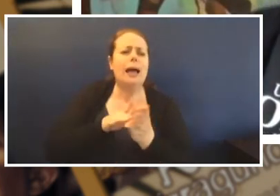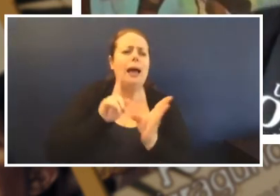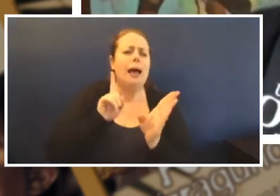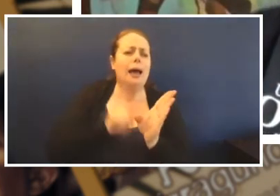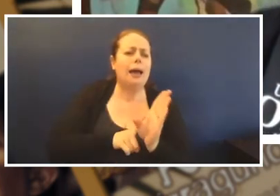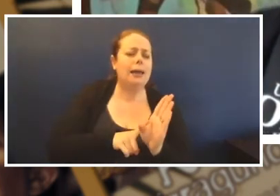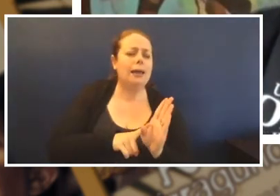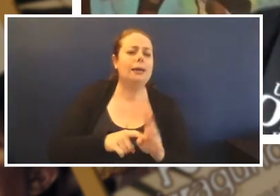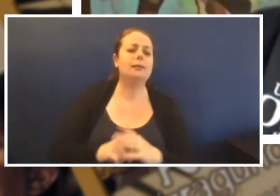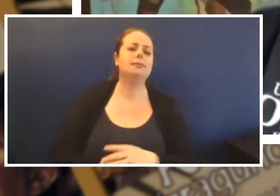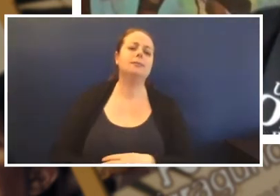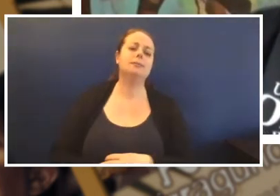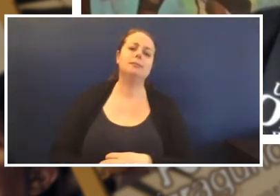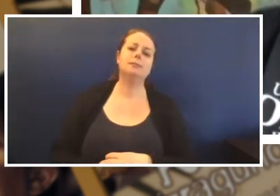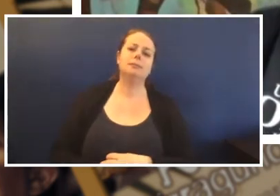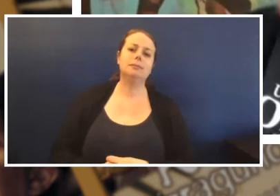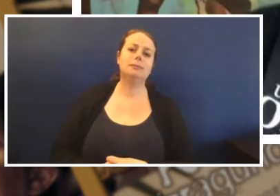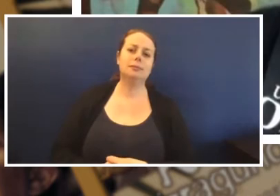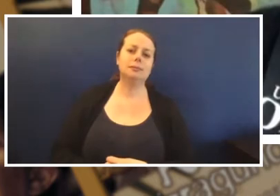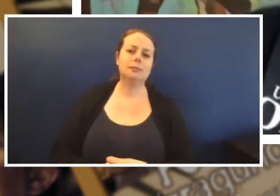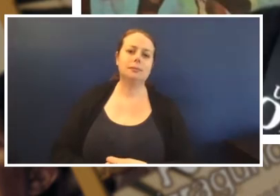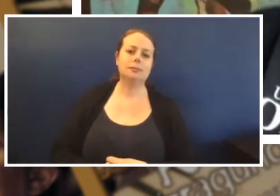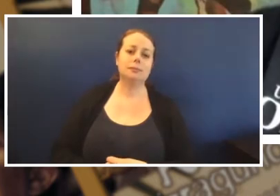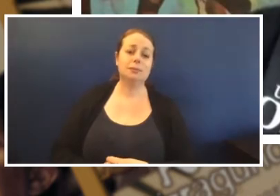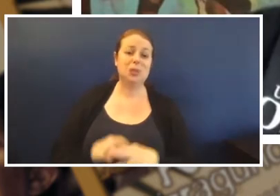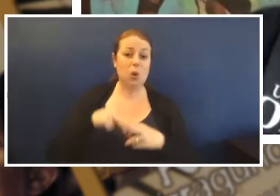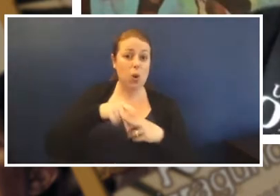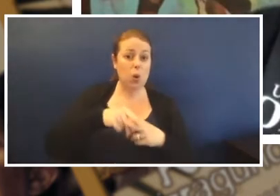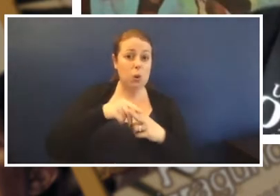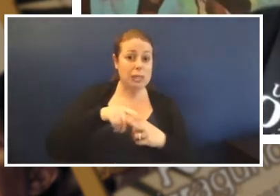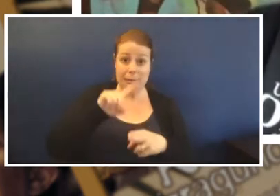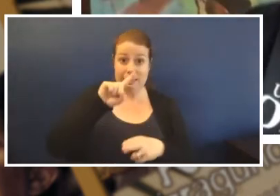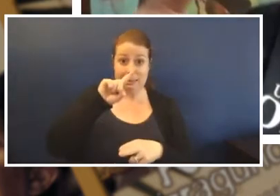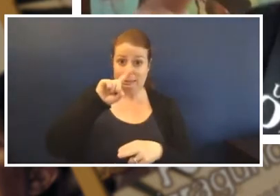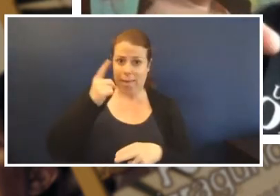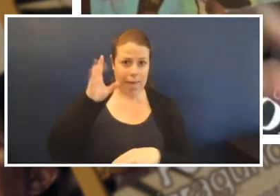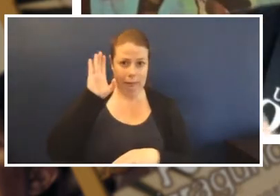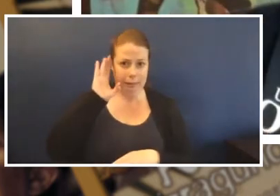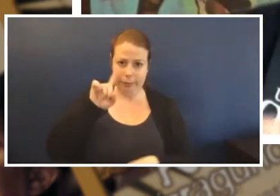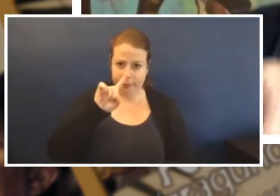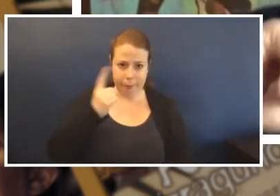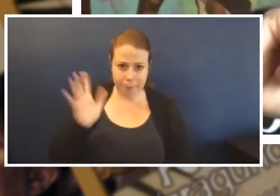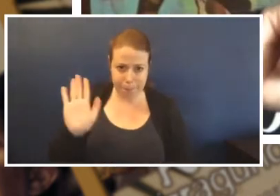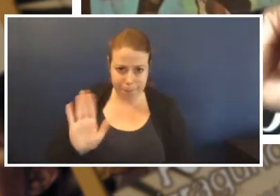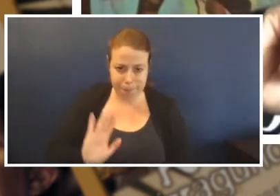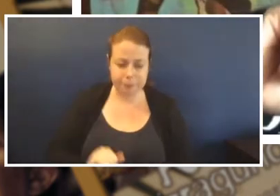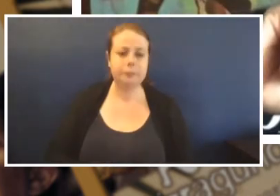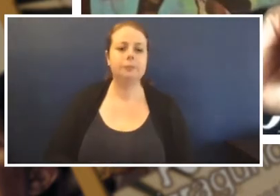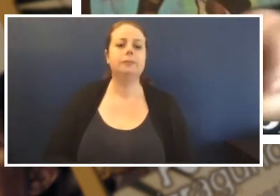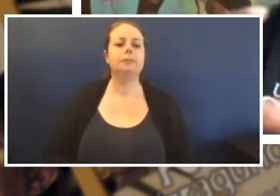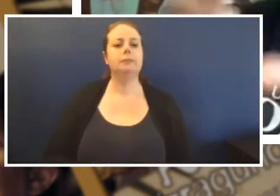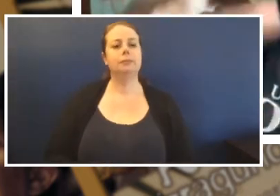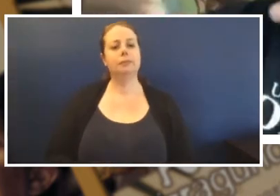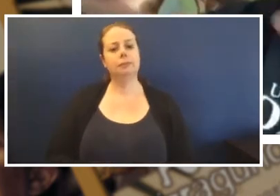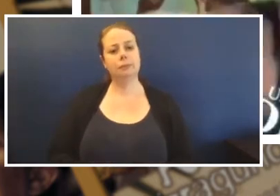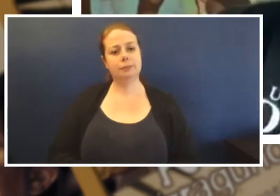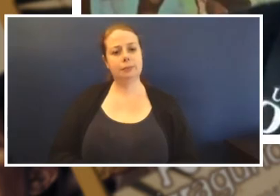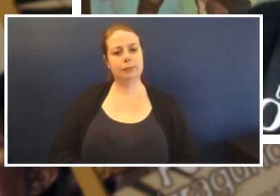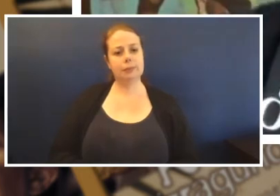so couldn't hear the horses though so we're sitting up and we're watching